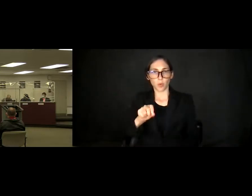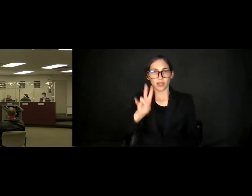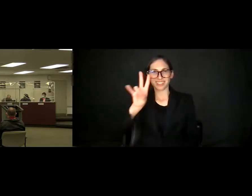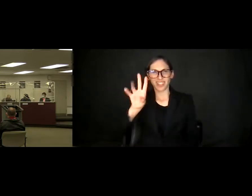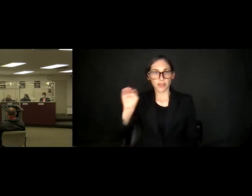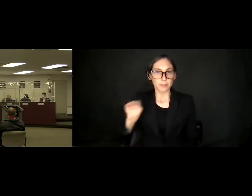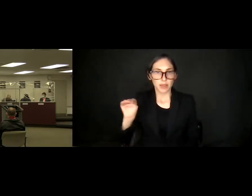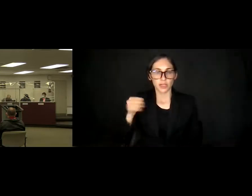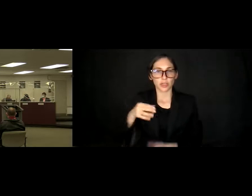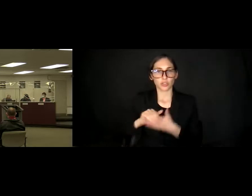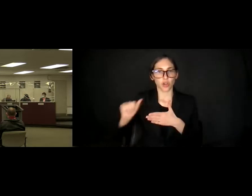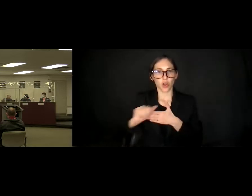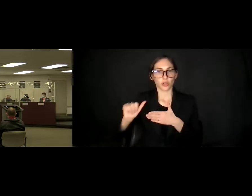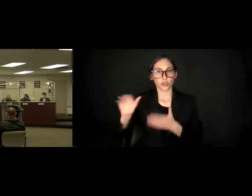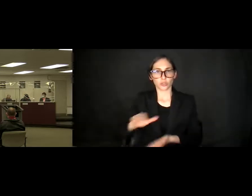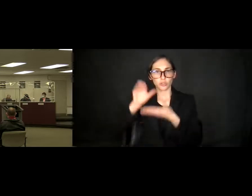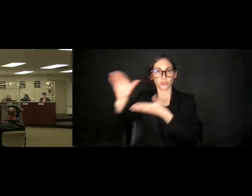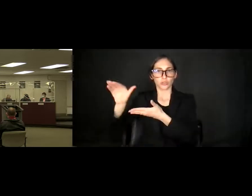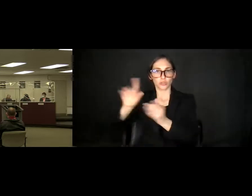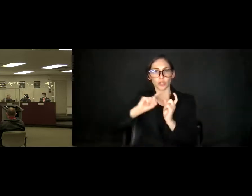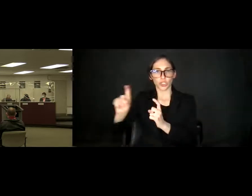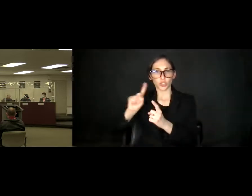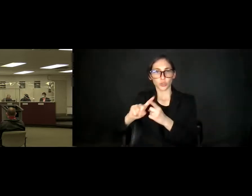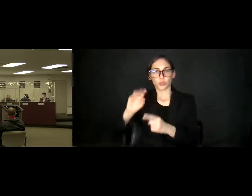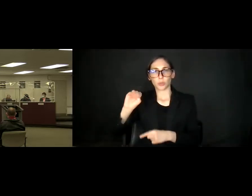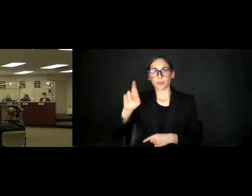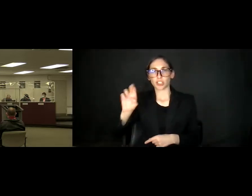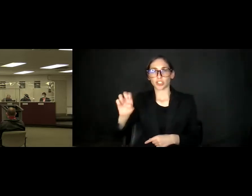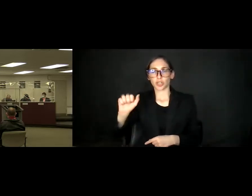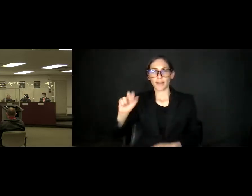returned to Measure AV. Um, I thought on some of these